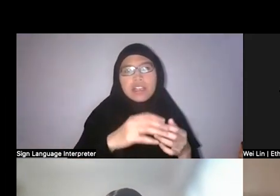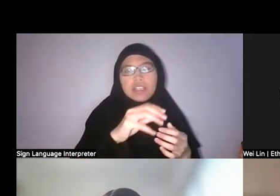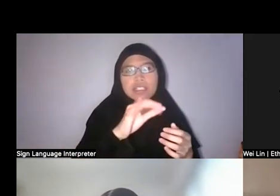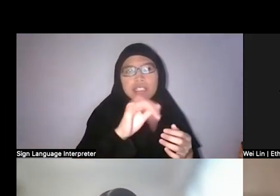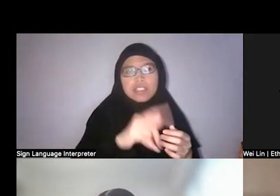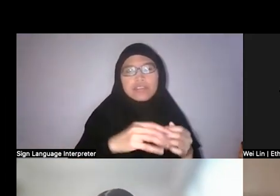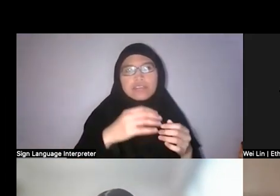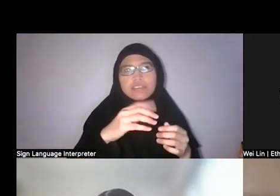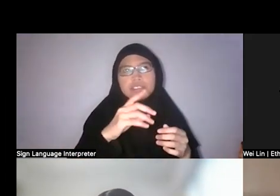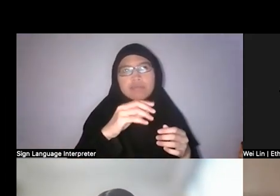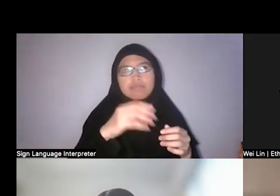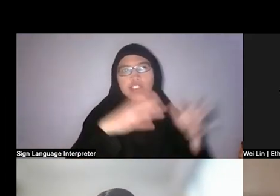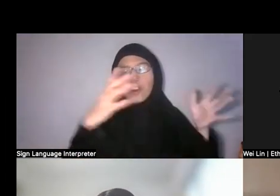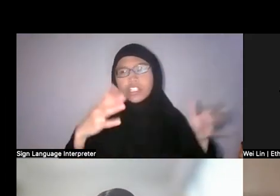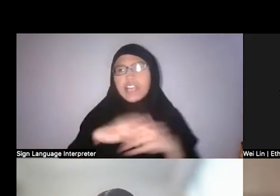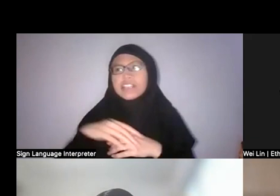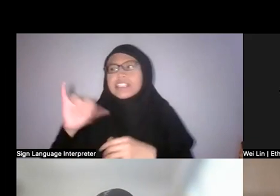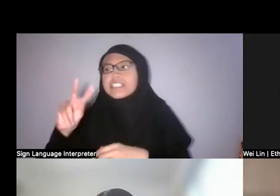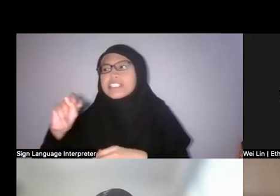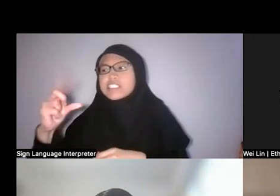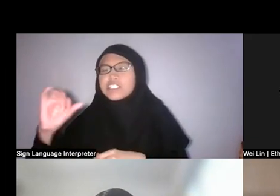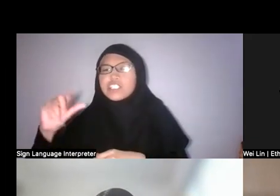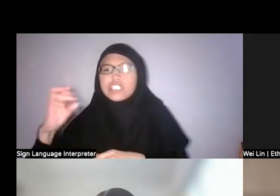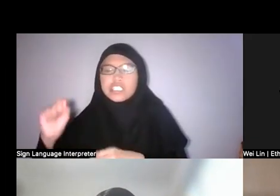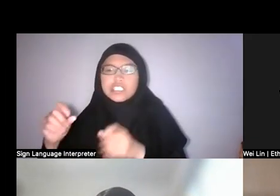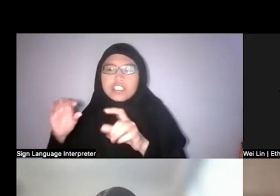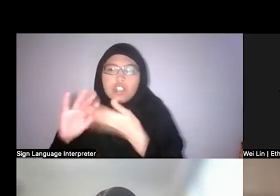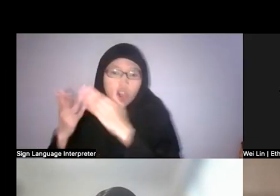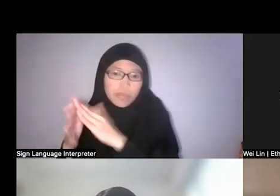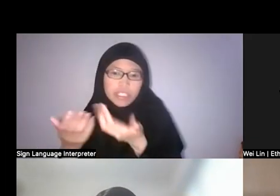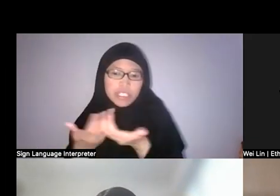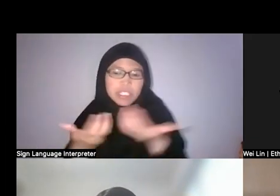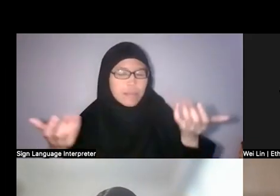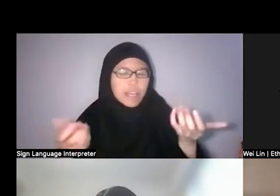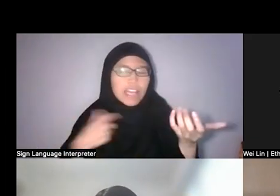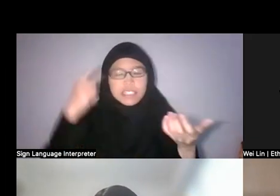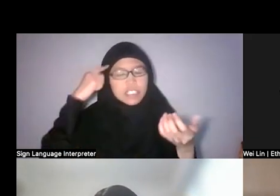Because actually if you look at it, there were also many so-called “emigre communities” who